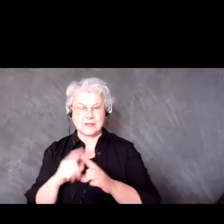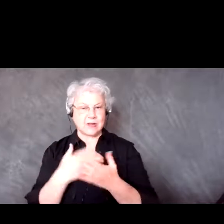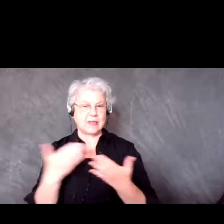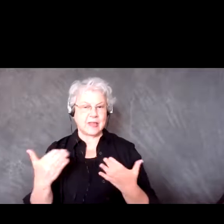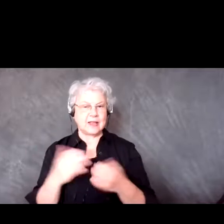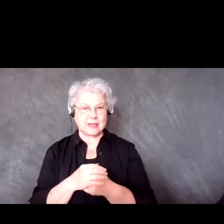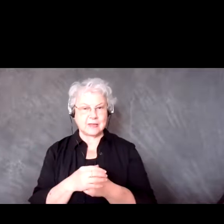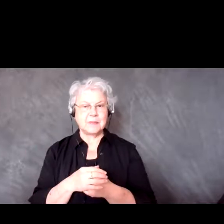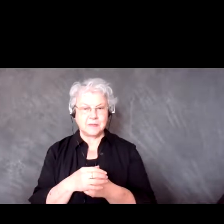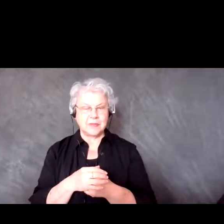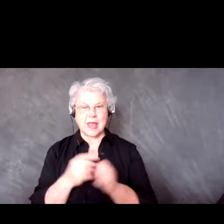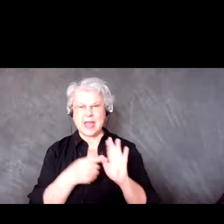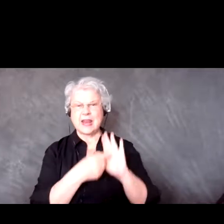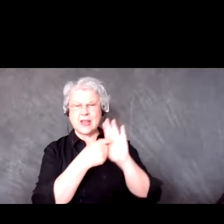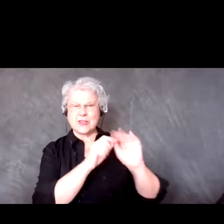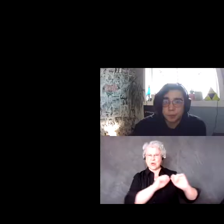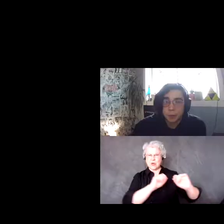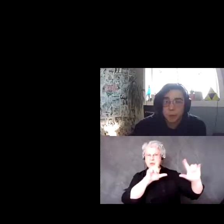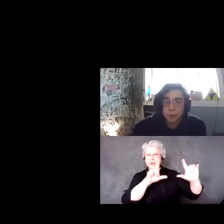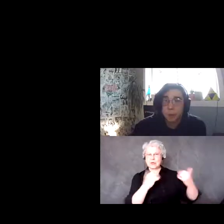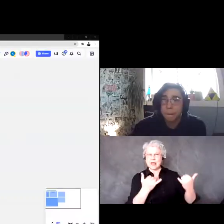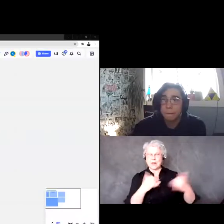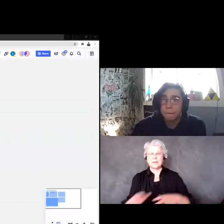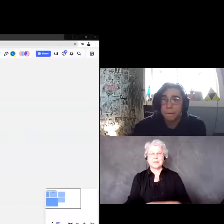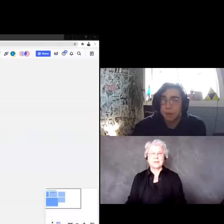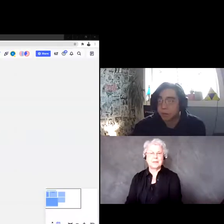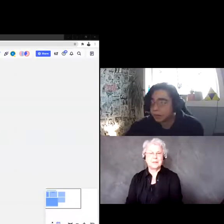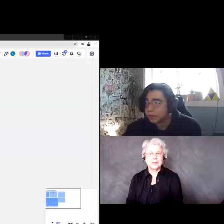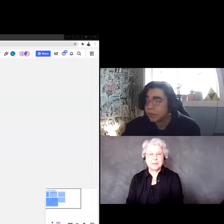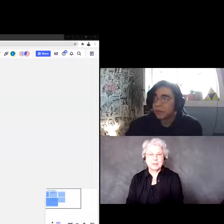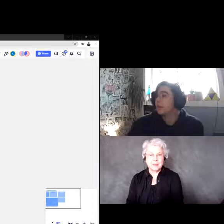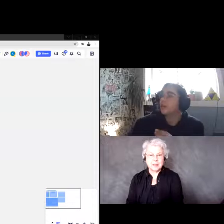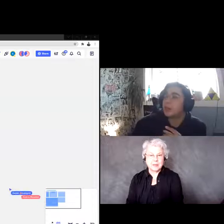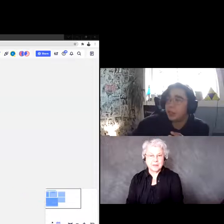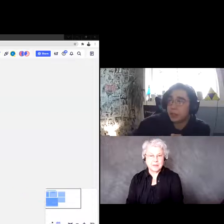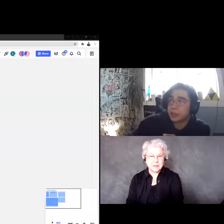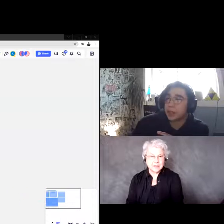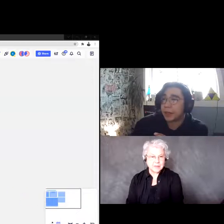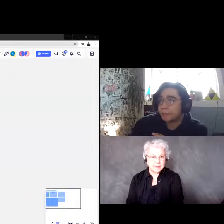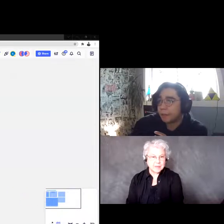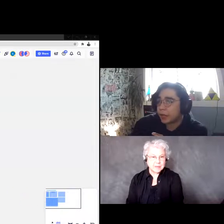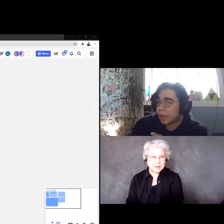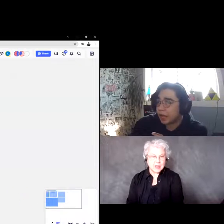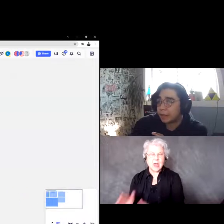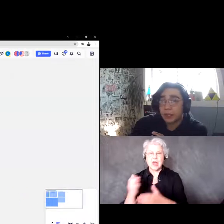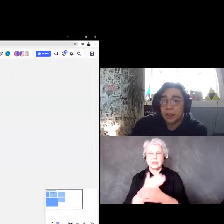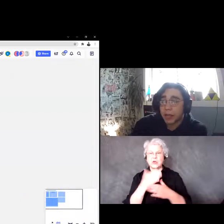I’ll actually just share this right now, perfect. So I am sharing my screen, if you click on that